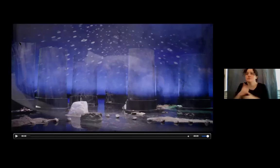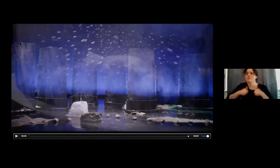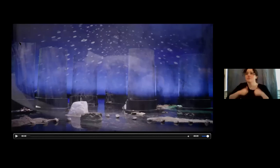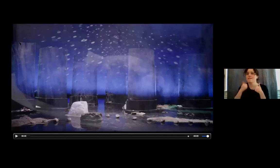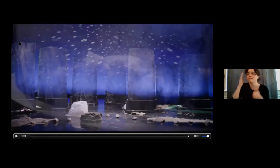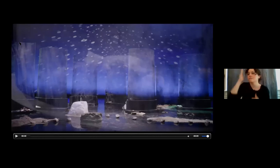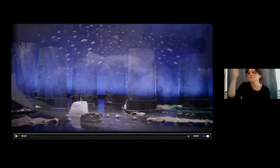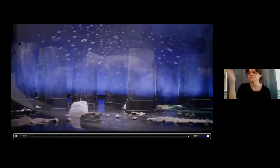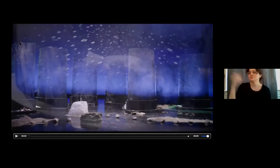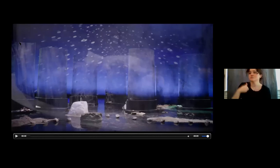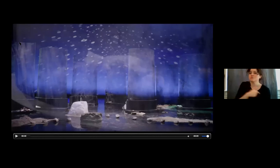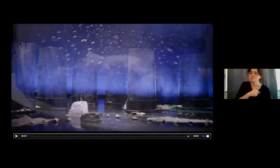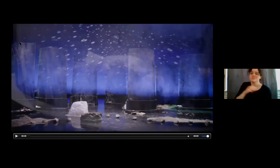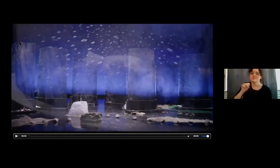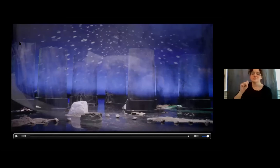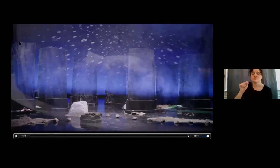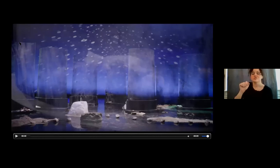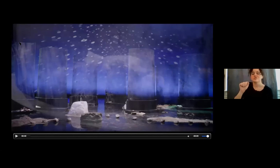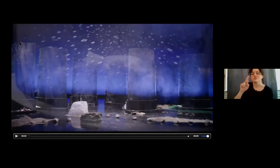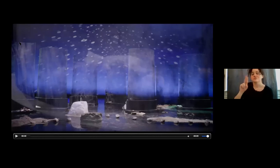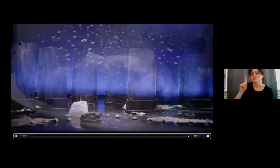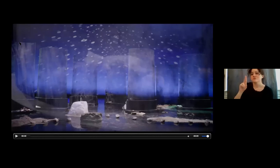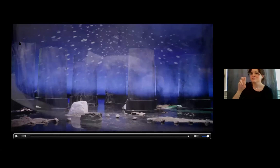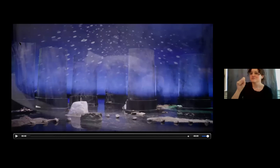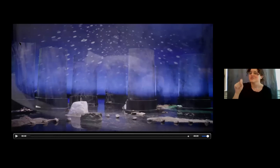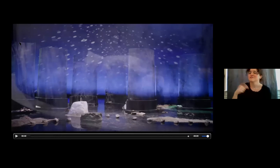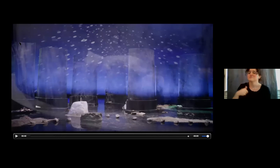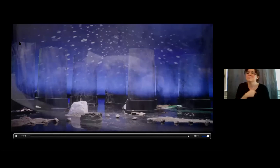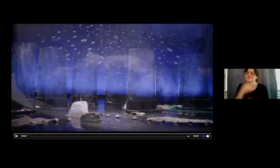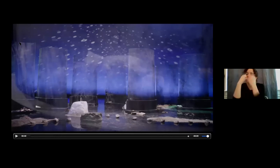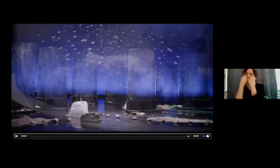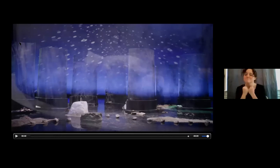as beloveds, and it will be airing for a year on CBC Gem, and you can